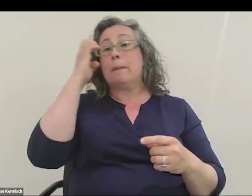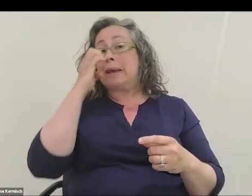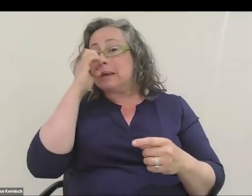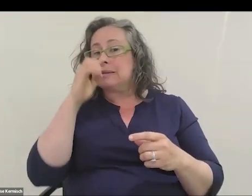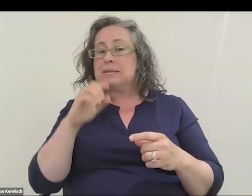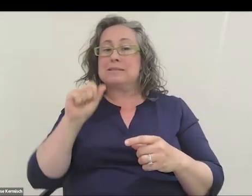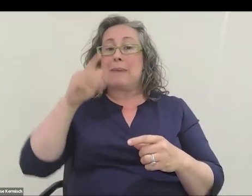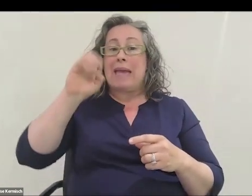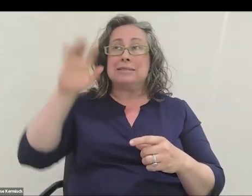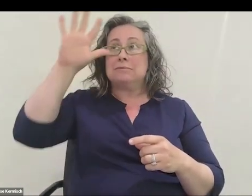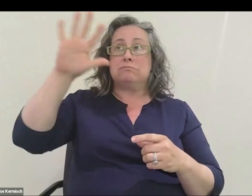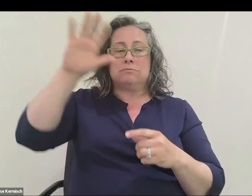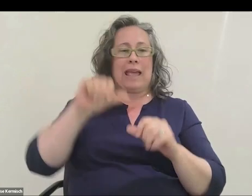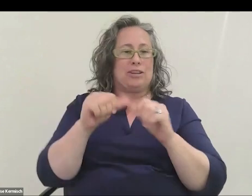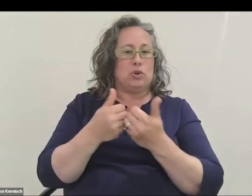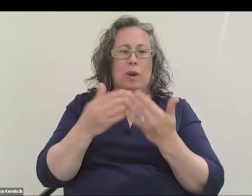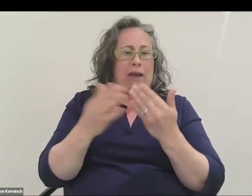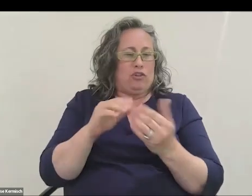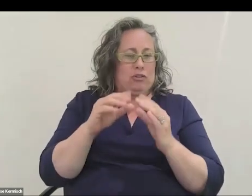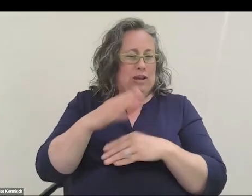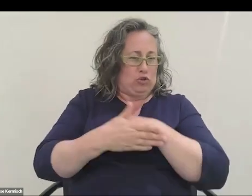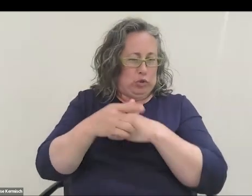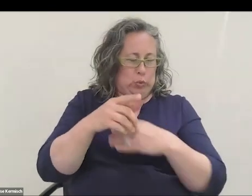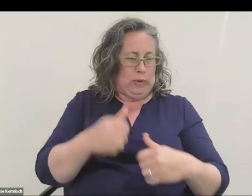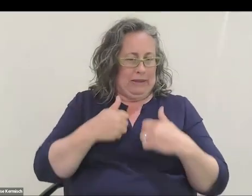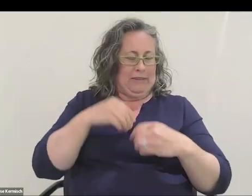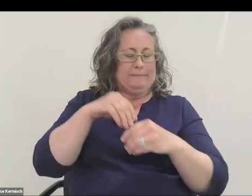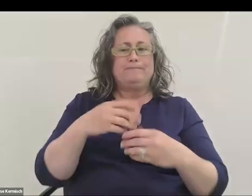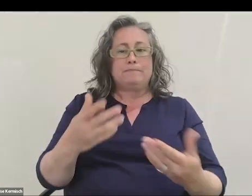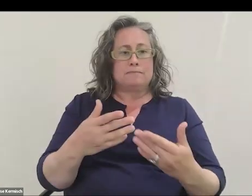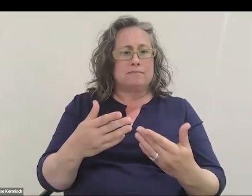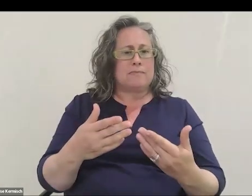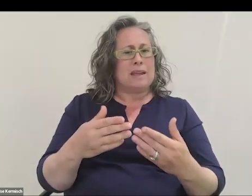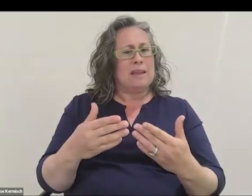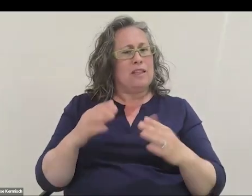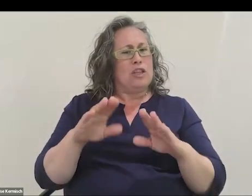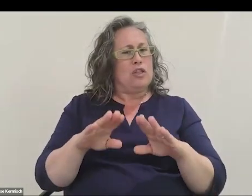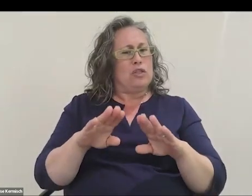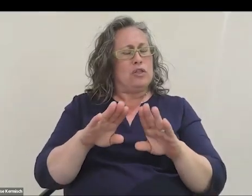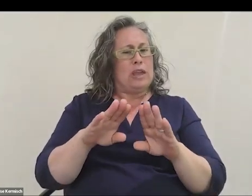whichever country you live in, the door might be more open than you think.